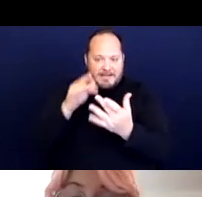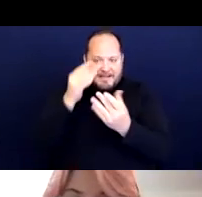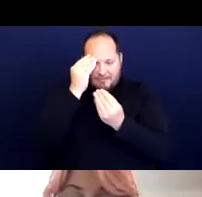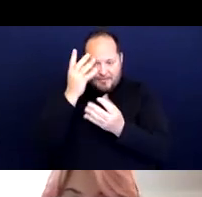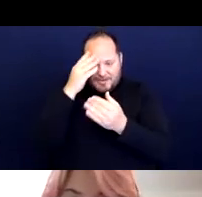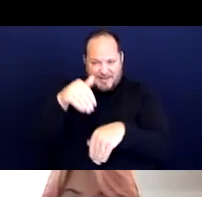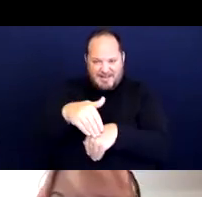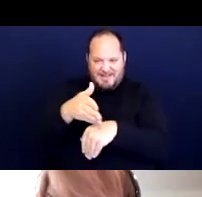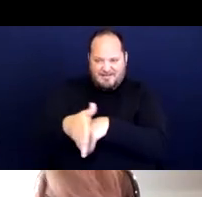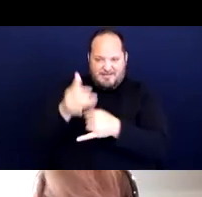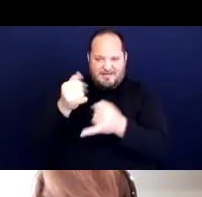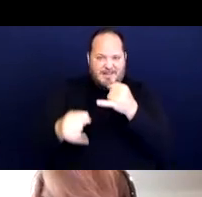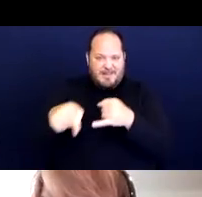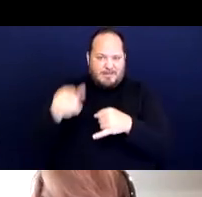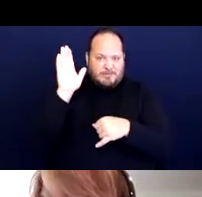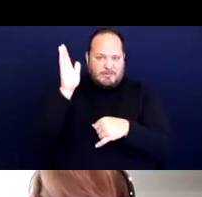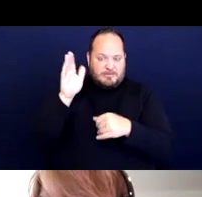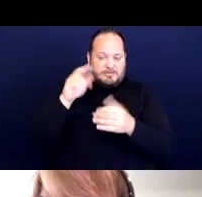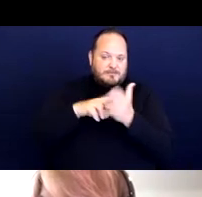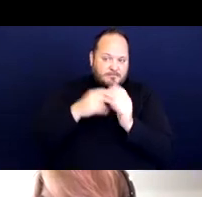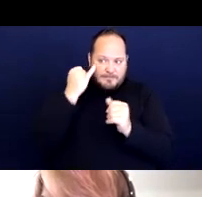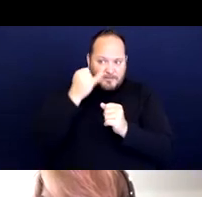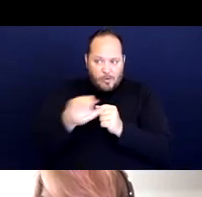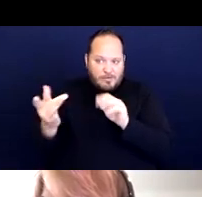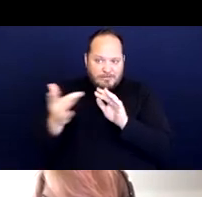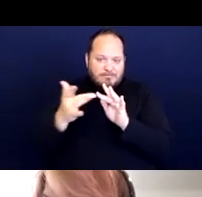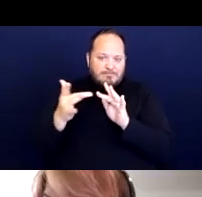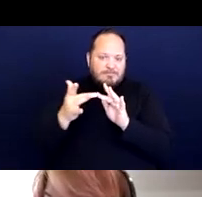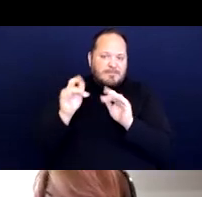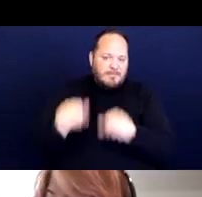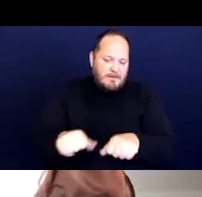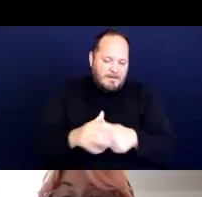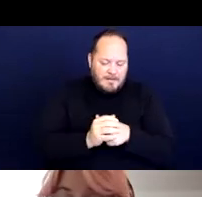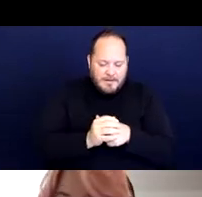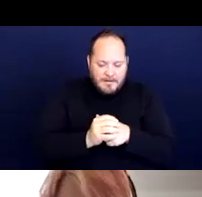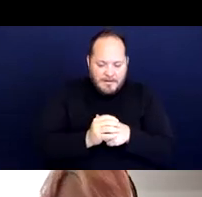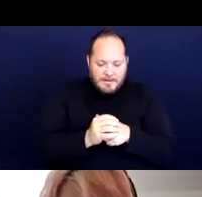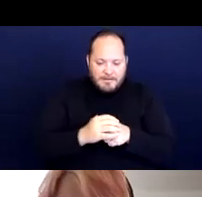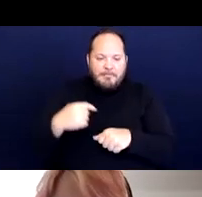in case folks want to reach out. And we will post the training